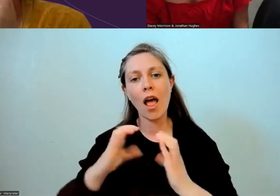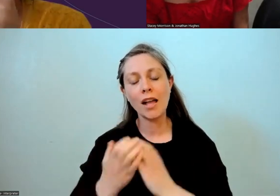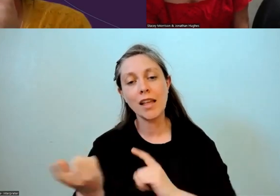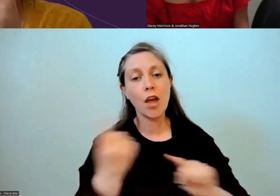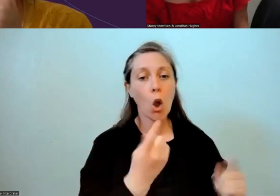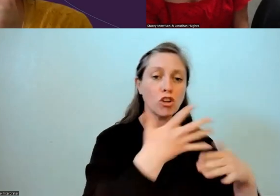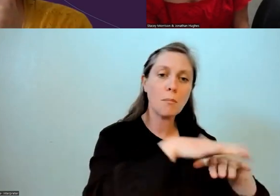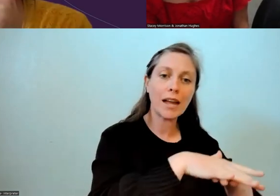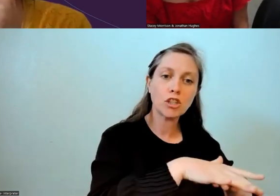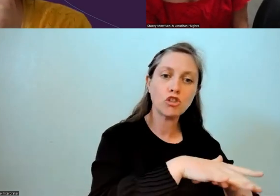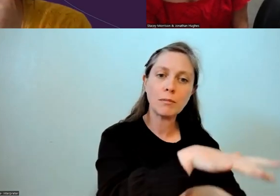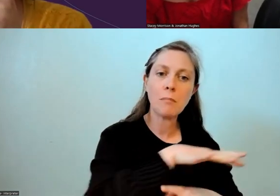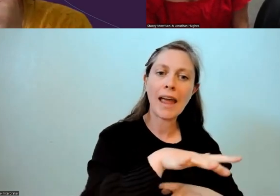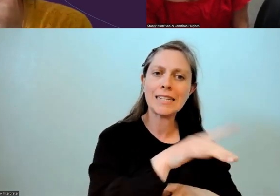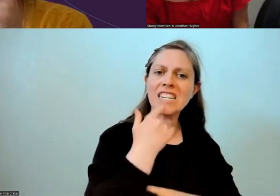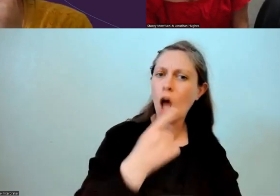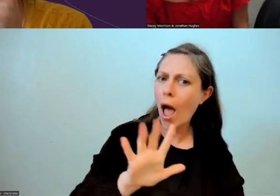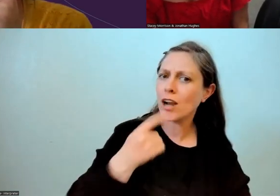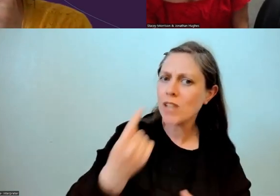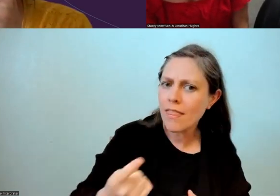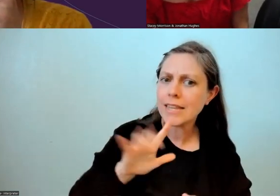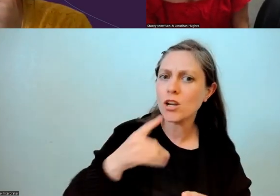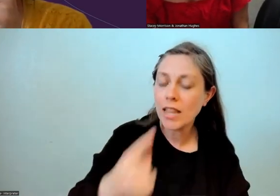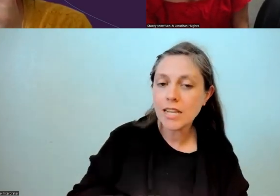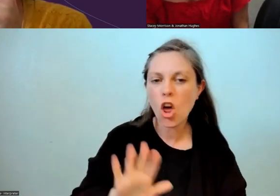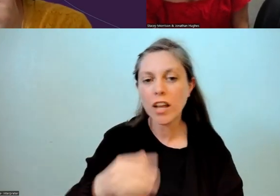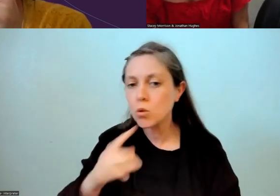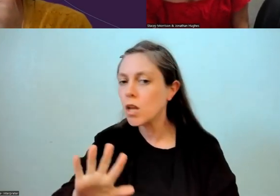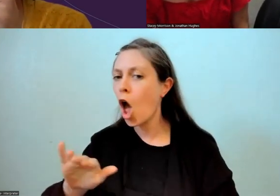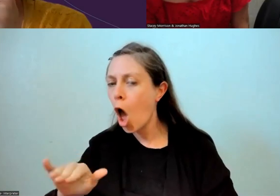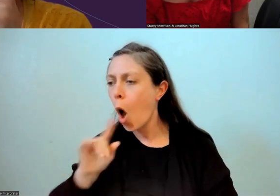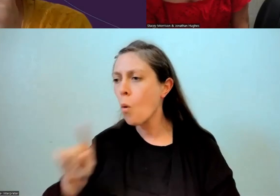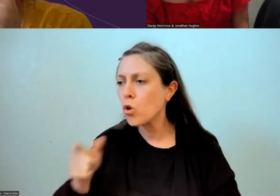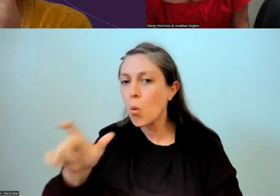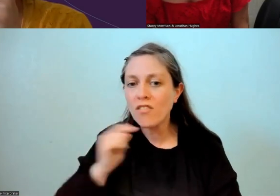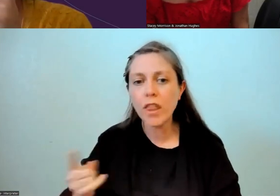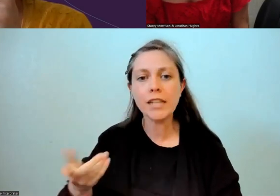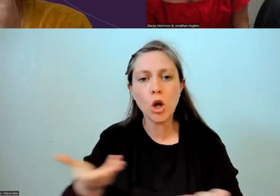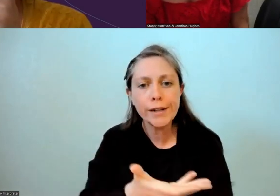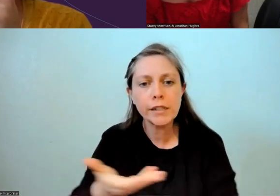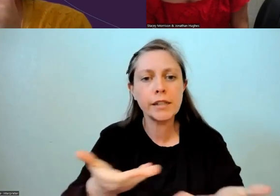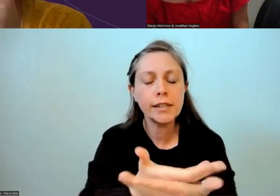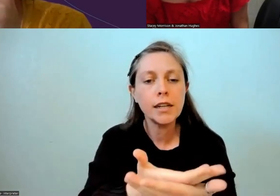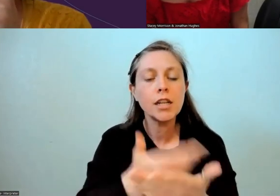and, "How do you say this?" And kids are sitting next to them and saying, "What's the word for this?" And all this type of thing. I think the biggest for us has been the kids,